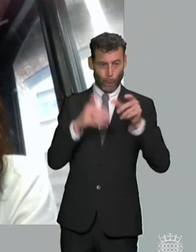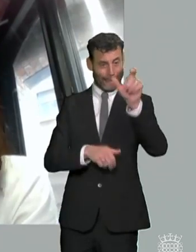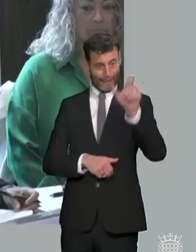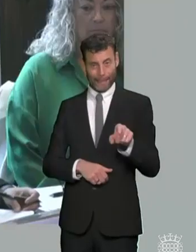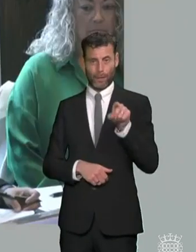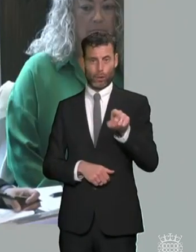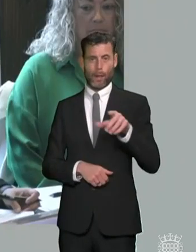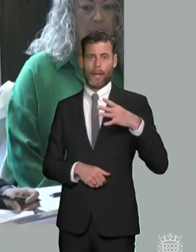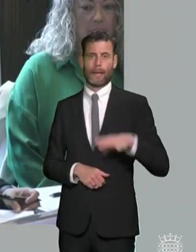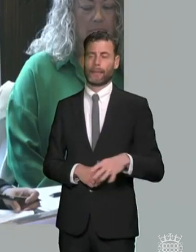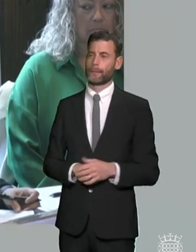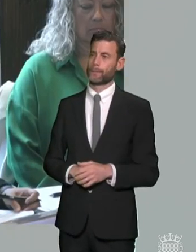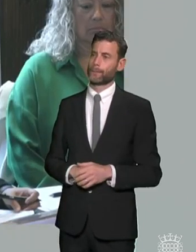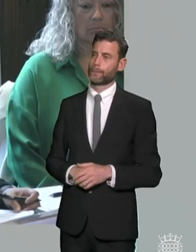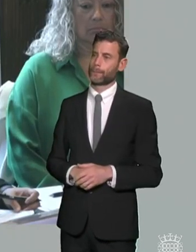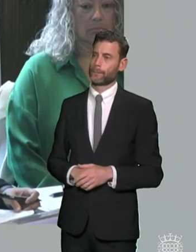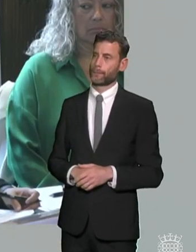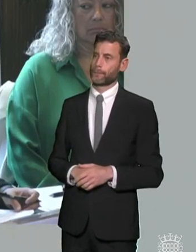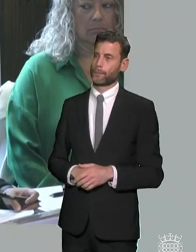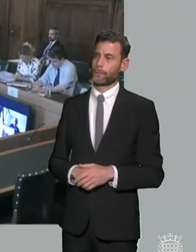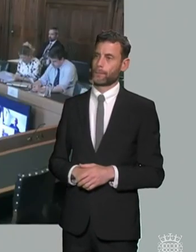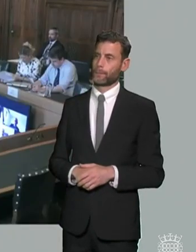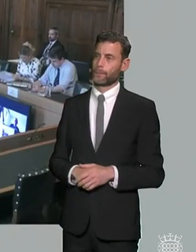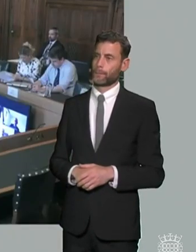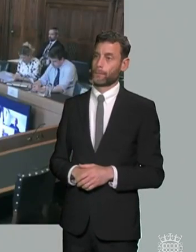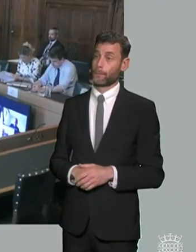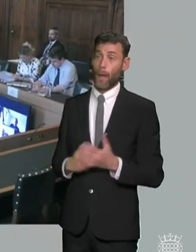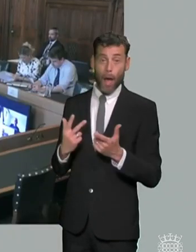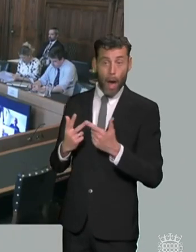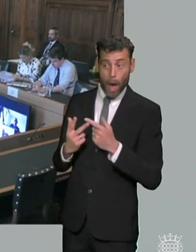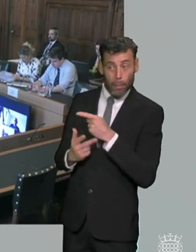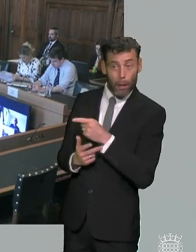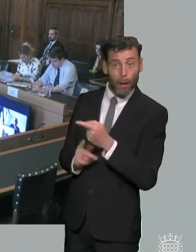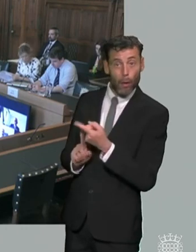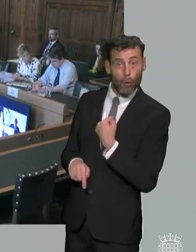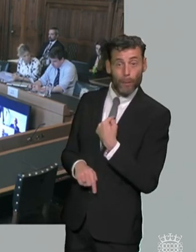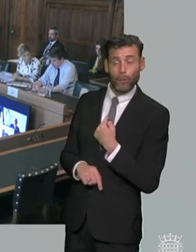thank you do any of the other panelists want to comment i think tom has got a quick point